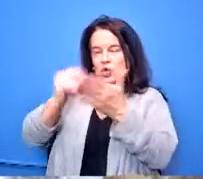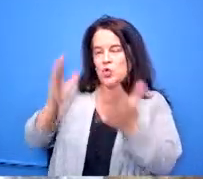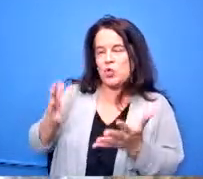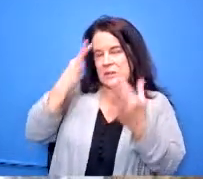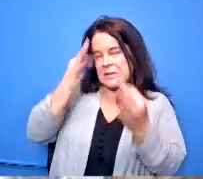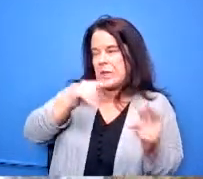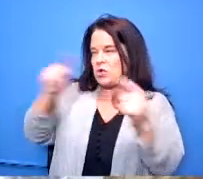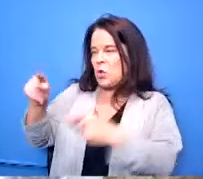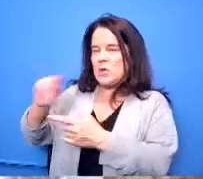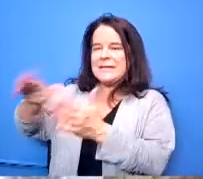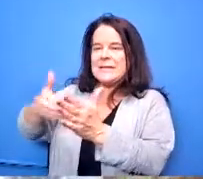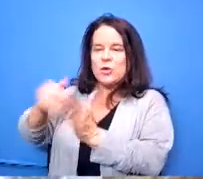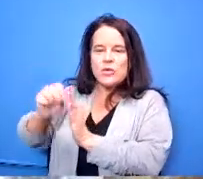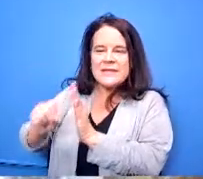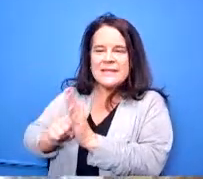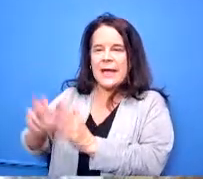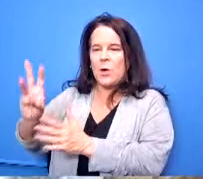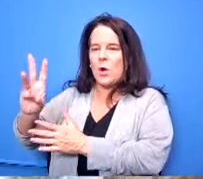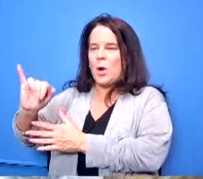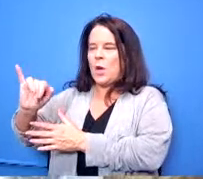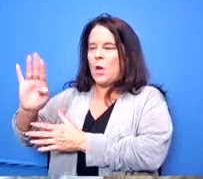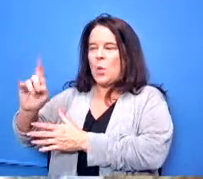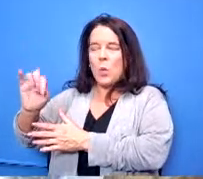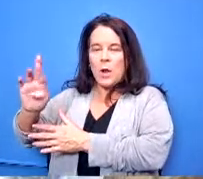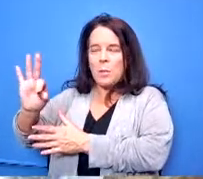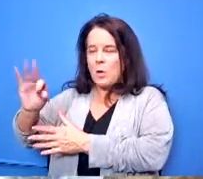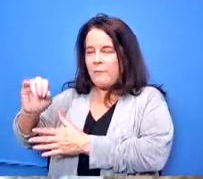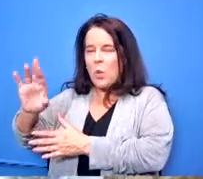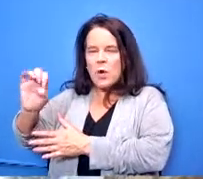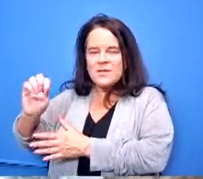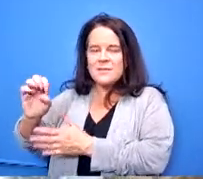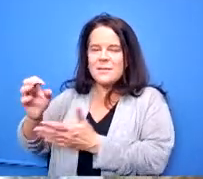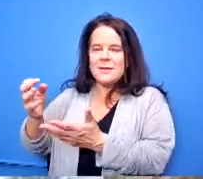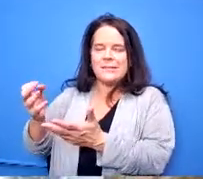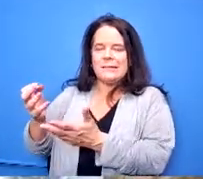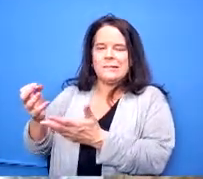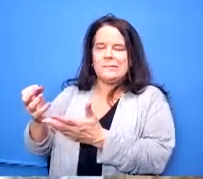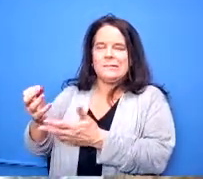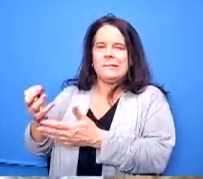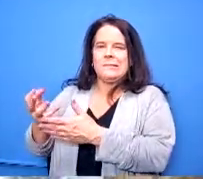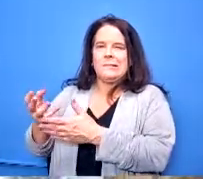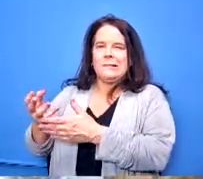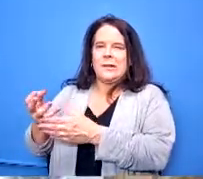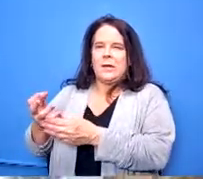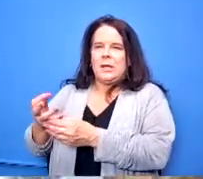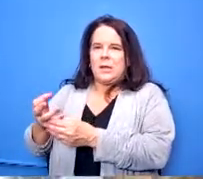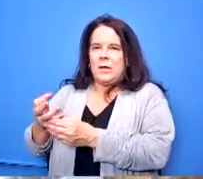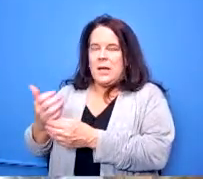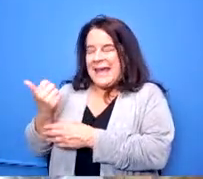state is there any kind of incentive uh to when for them to come back and teach inside of dps